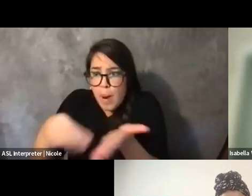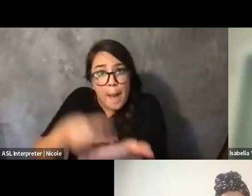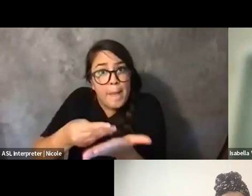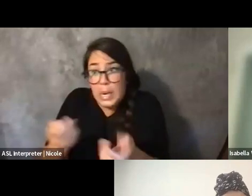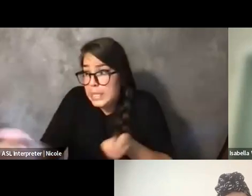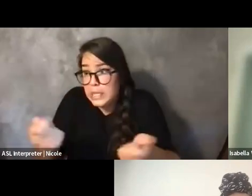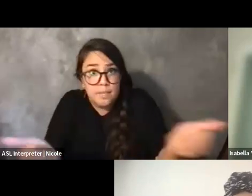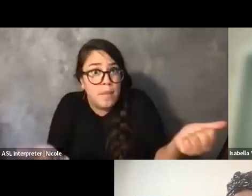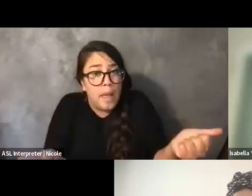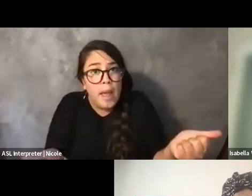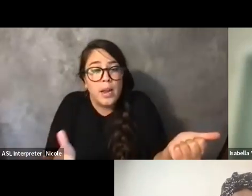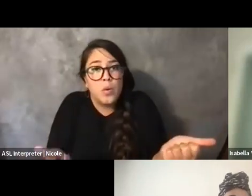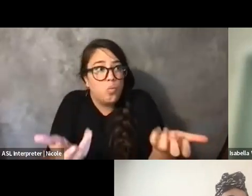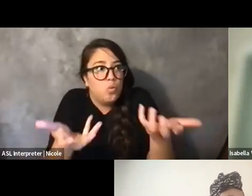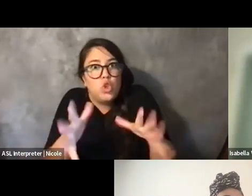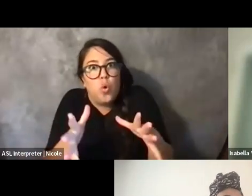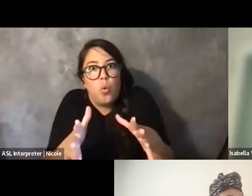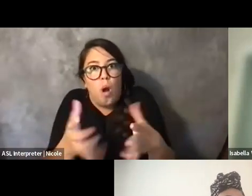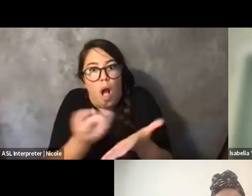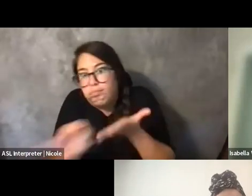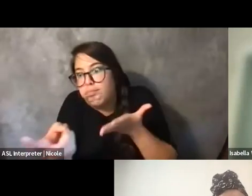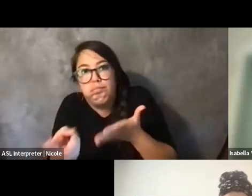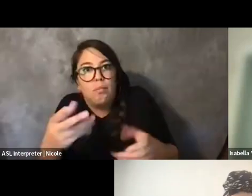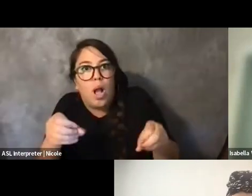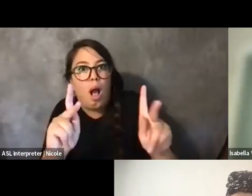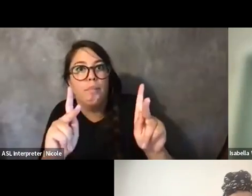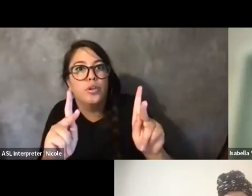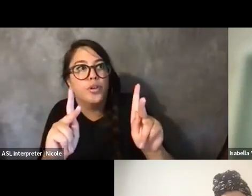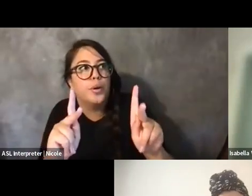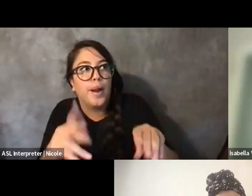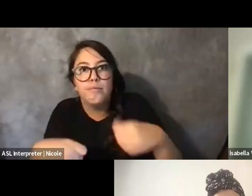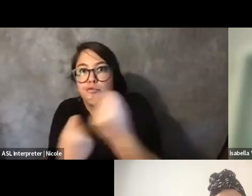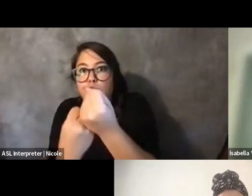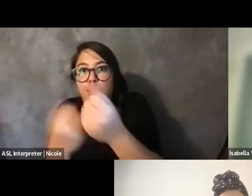And so, you see people buy, like, ridiculous equipment that's never going to be used,